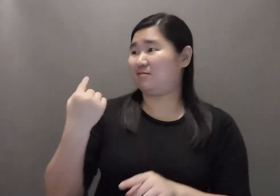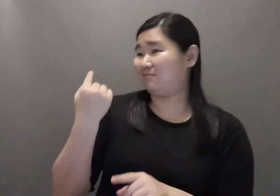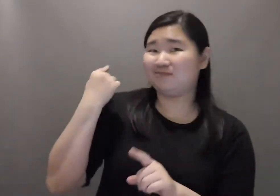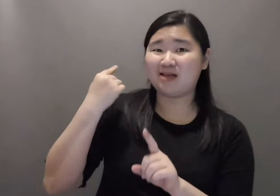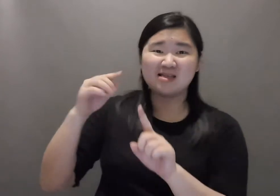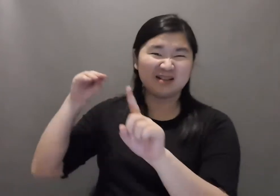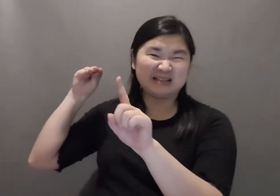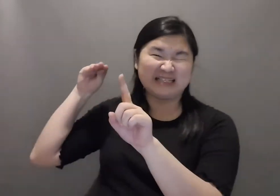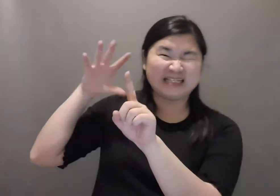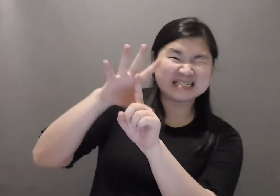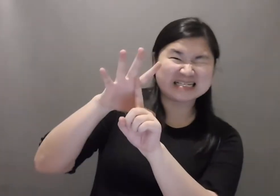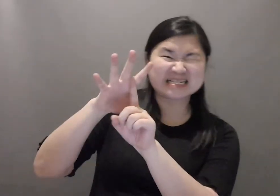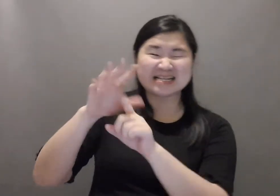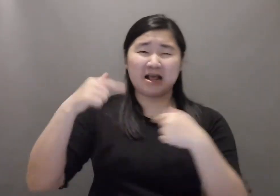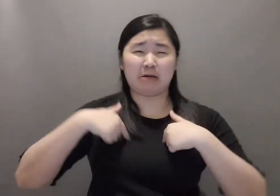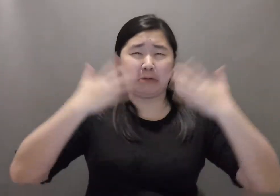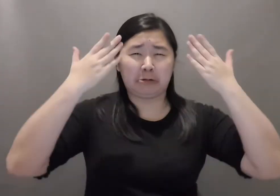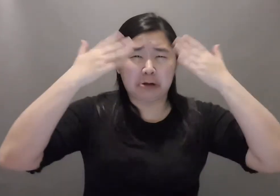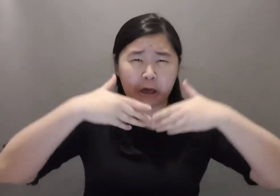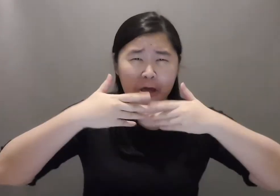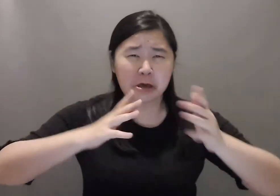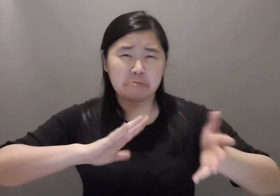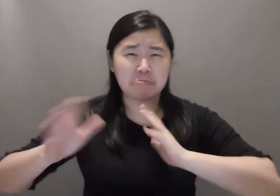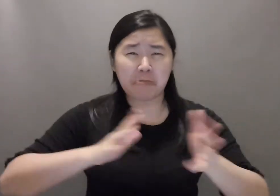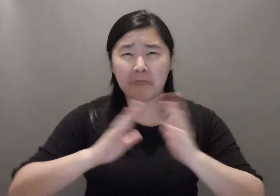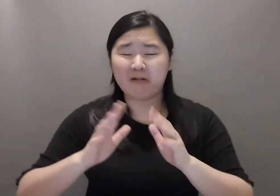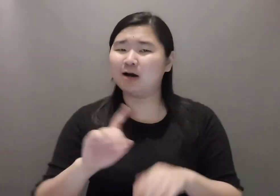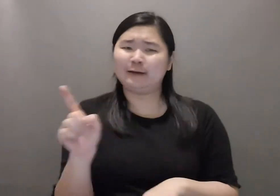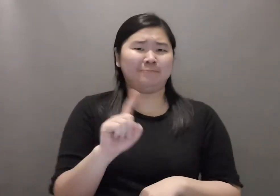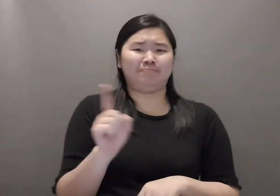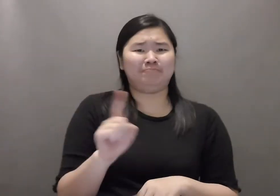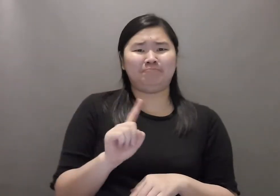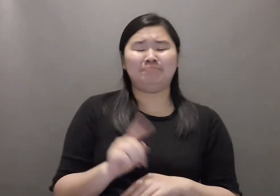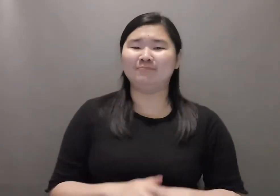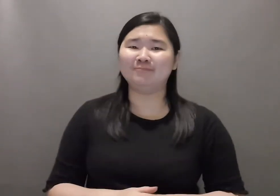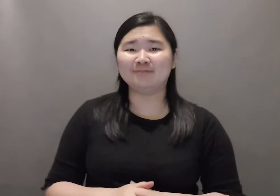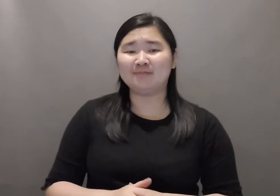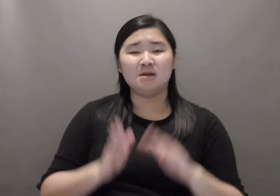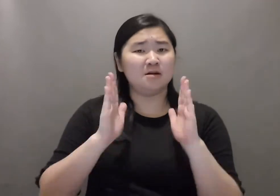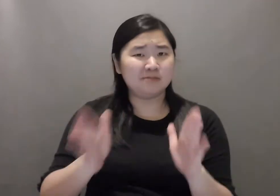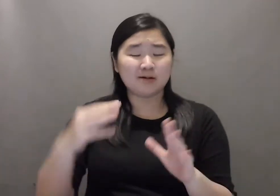by making the person on camera very dark and difficult to see.